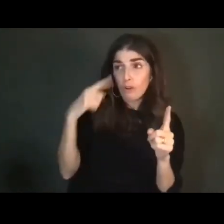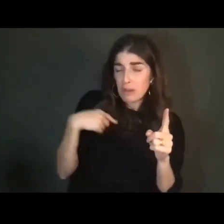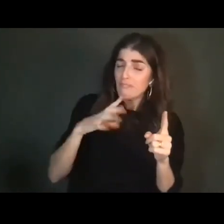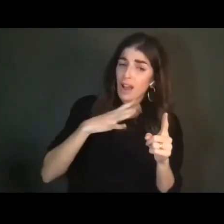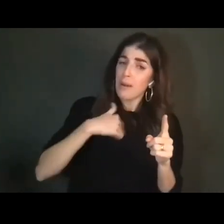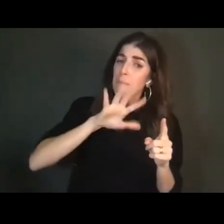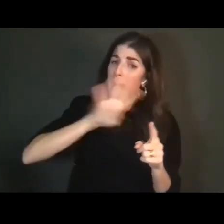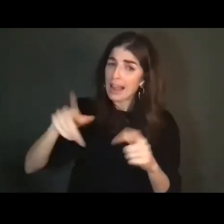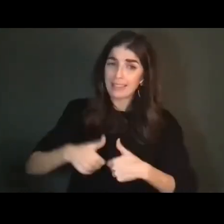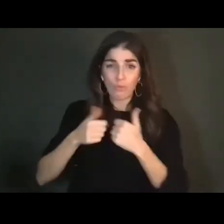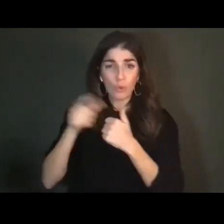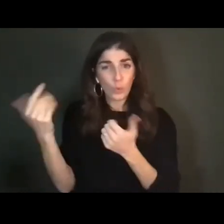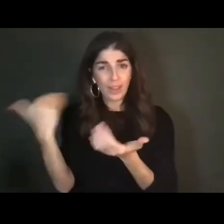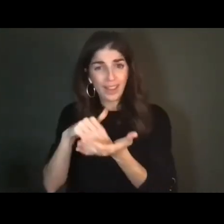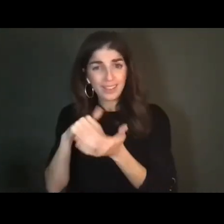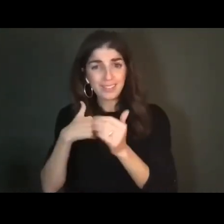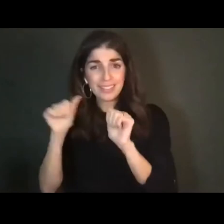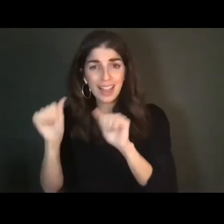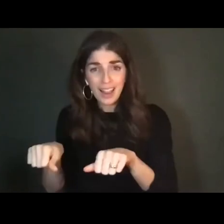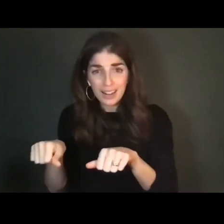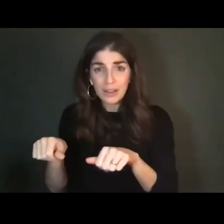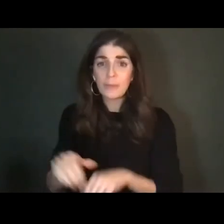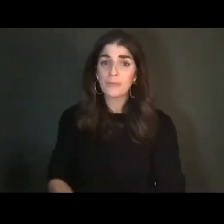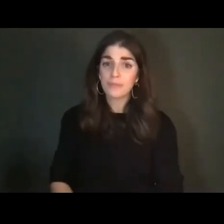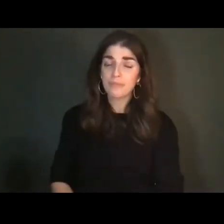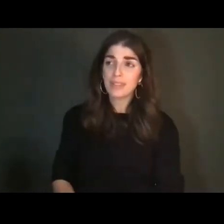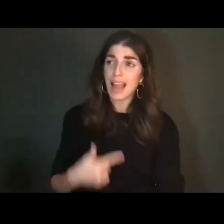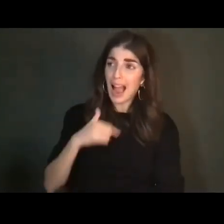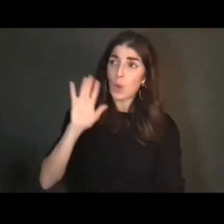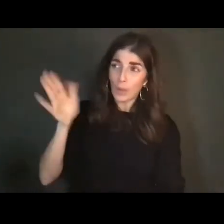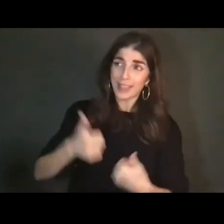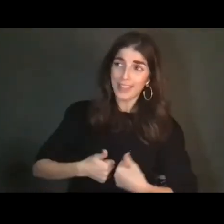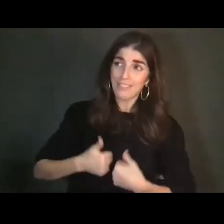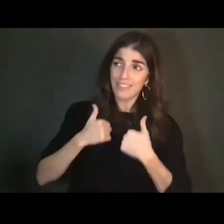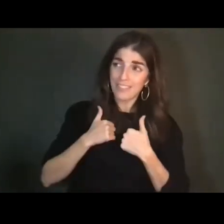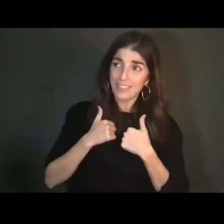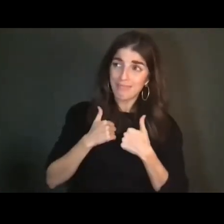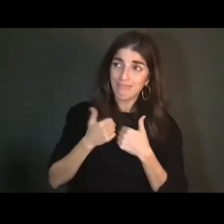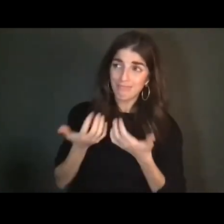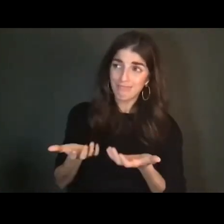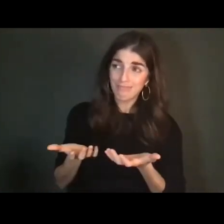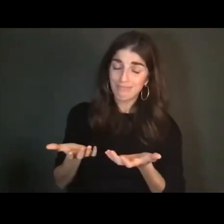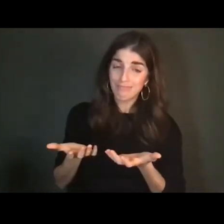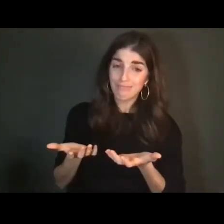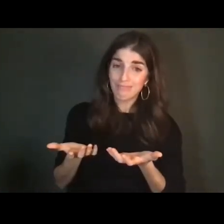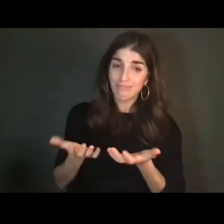with you again. I'll live, dad, you know? Or else I'll say, Papa, ok, it didn't work